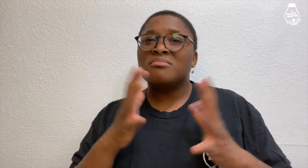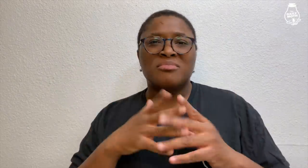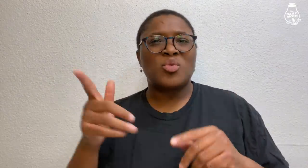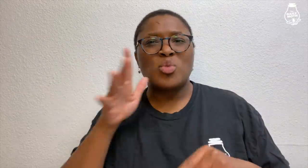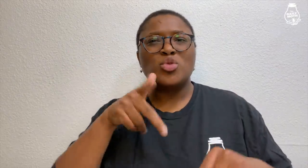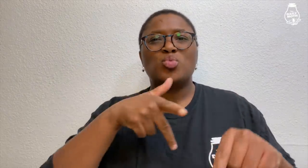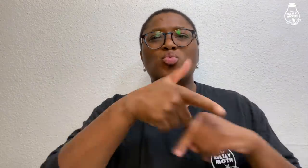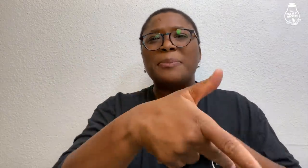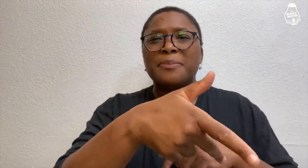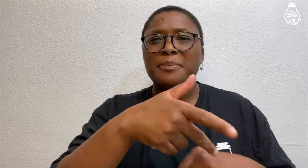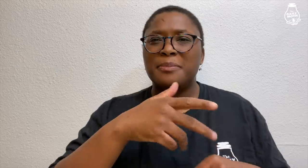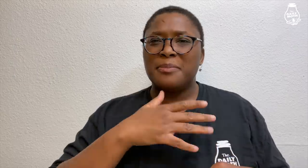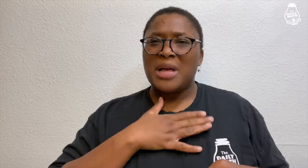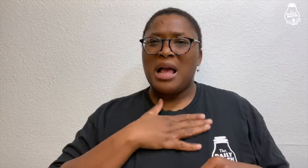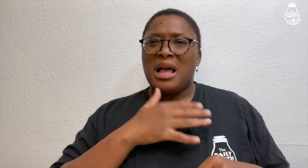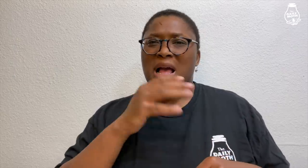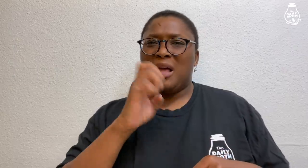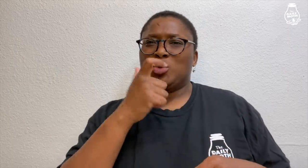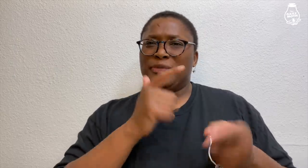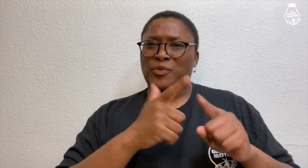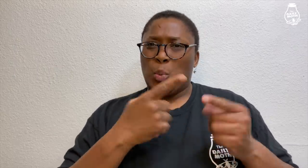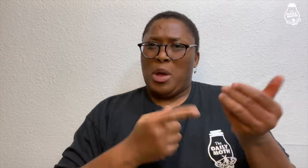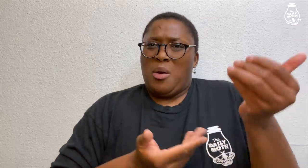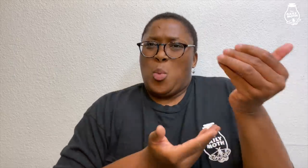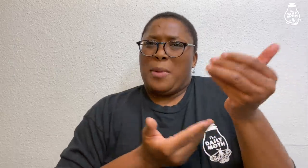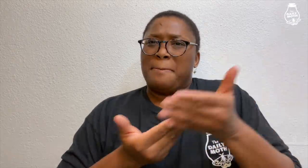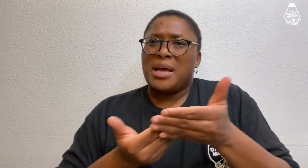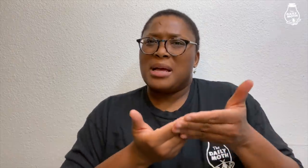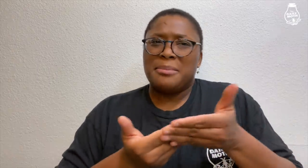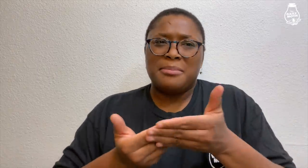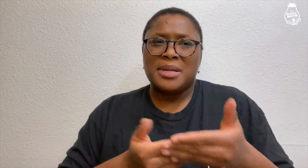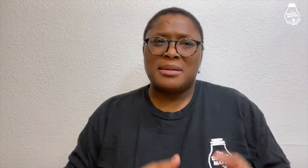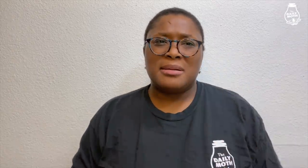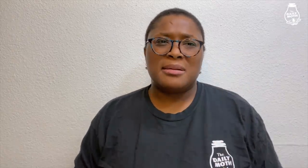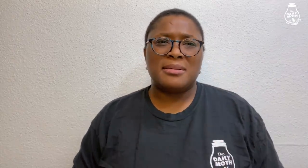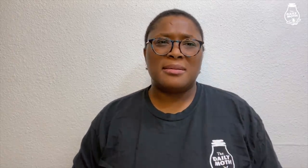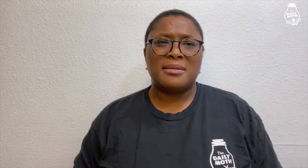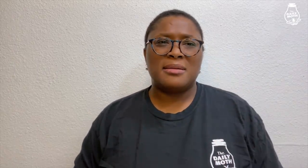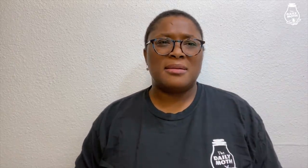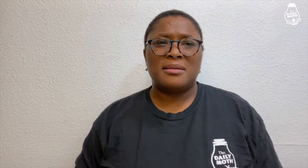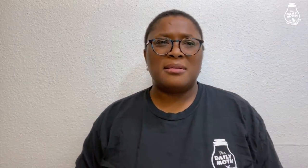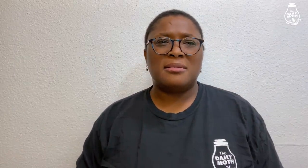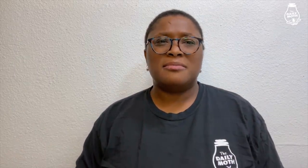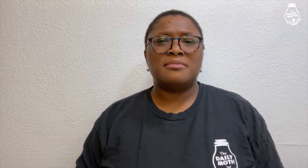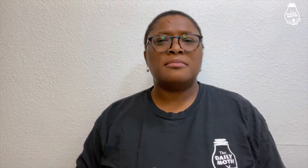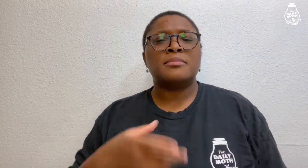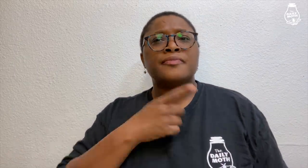He would trip my ex-girlfriend while she was holding the baby."